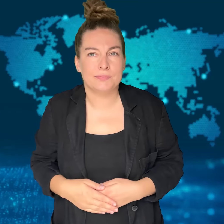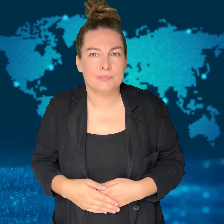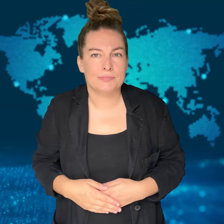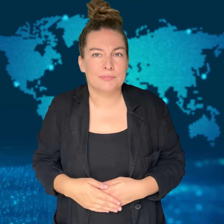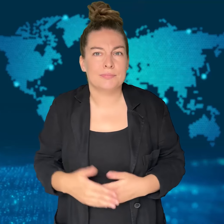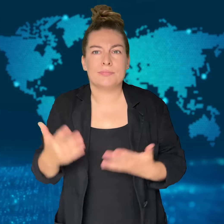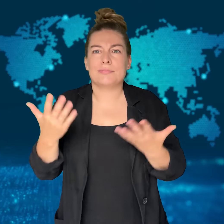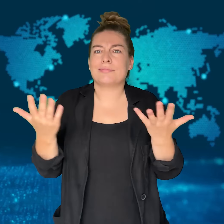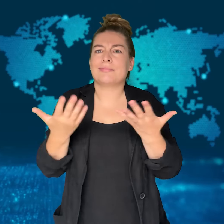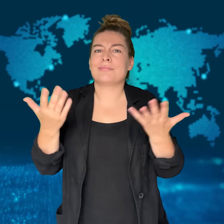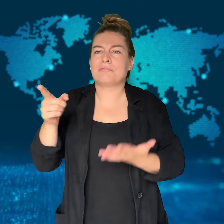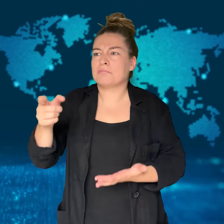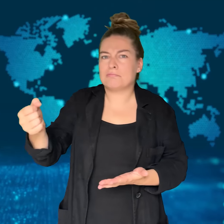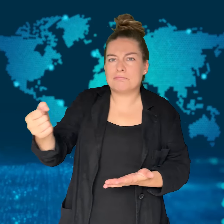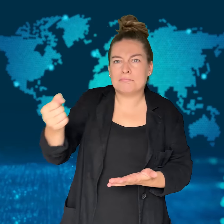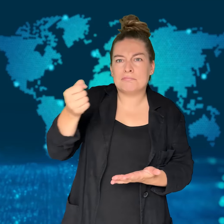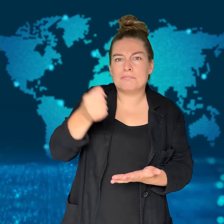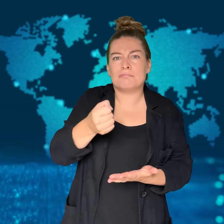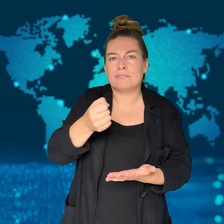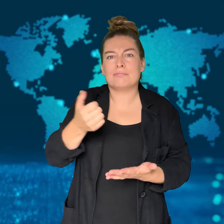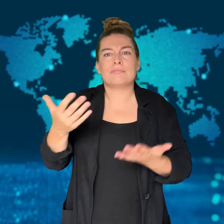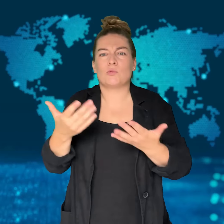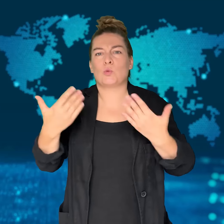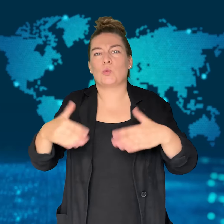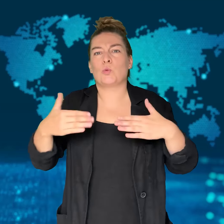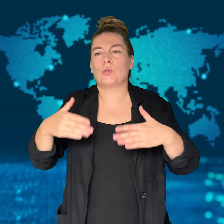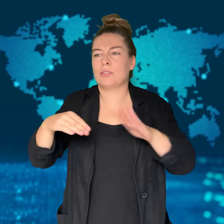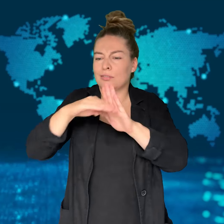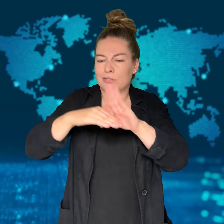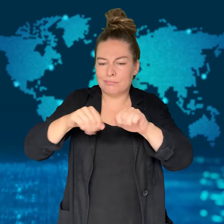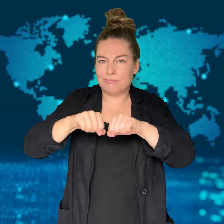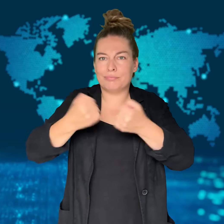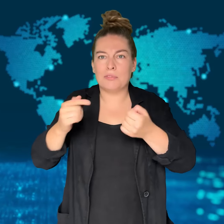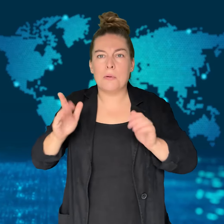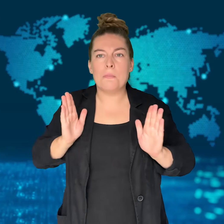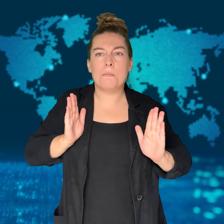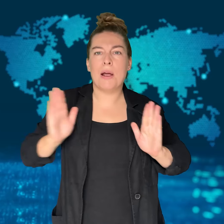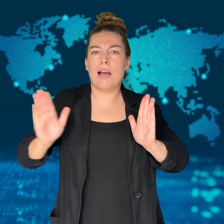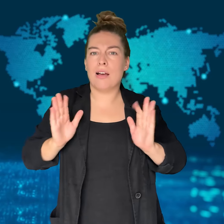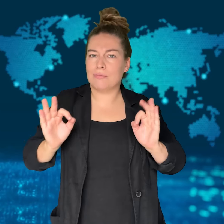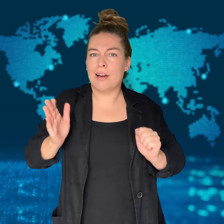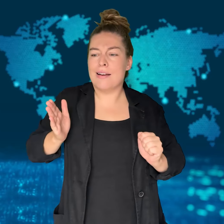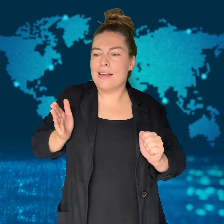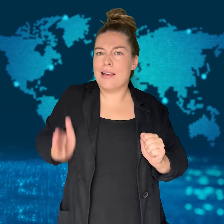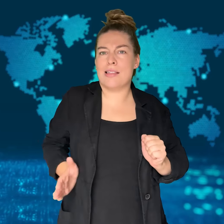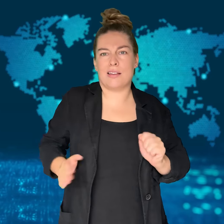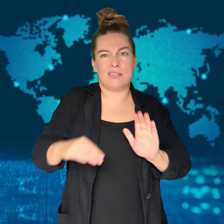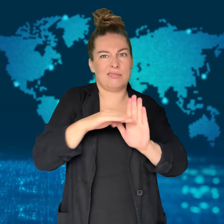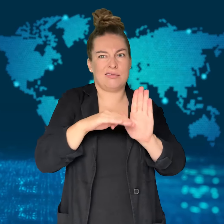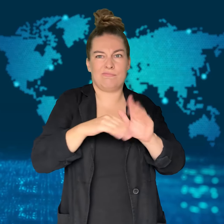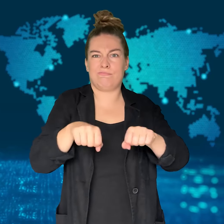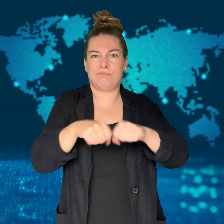The court decision found that Thavisin was guilty of